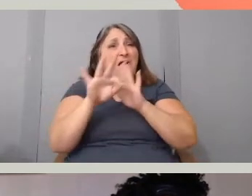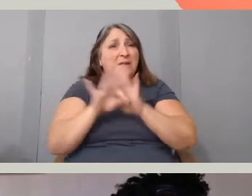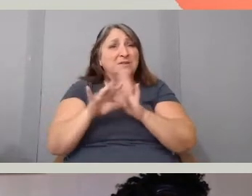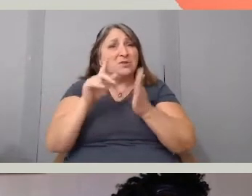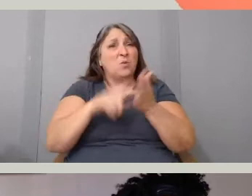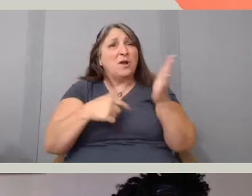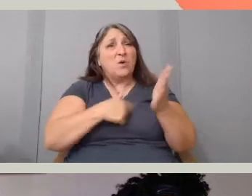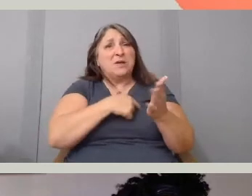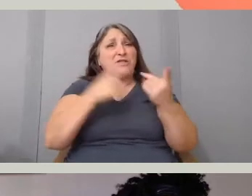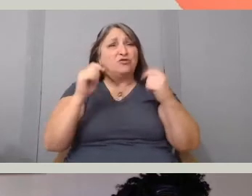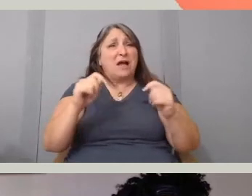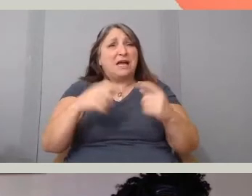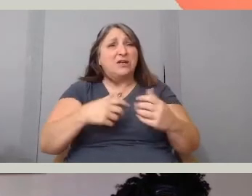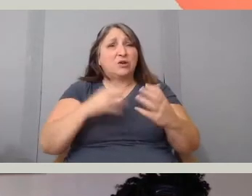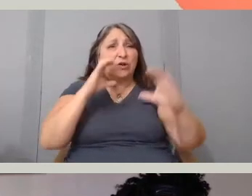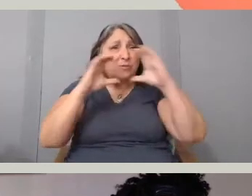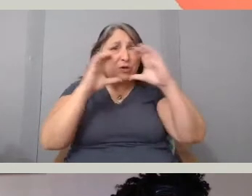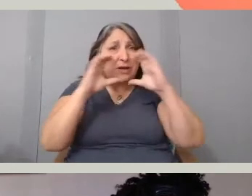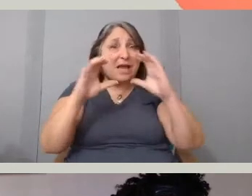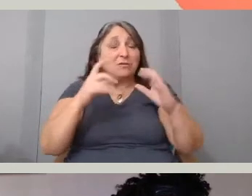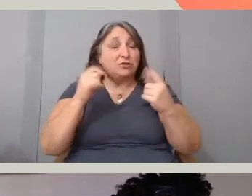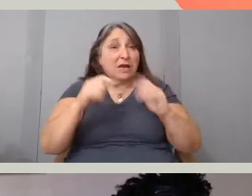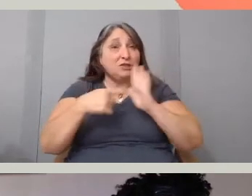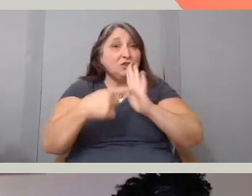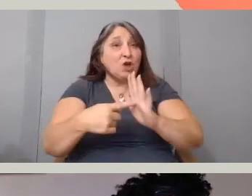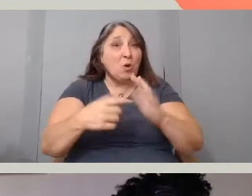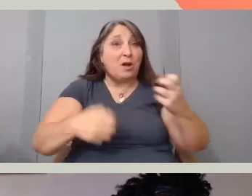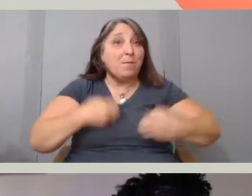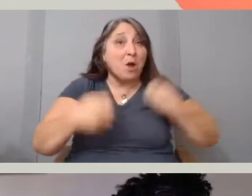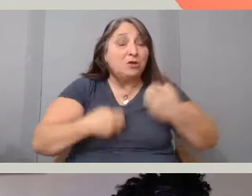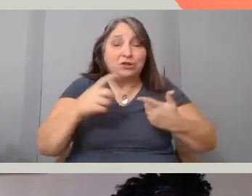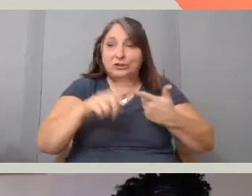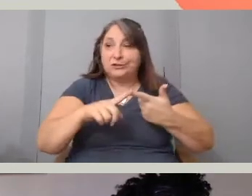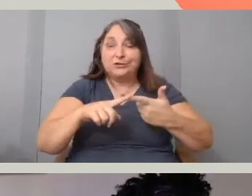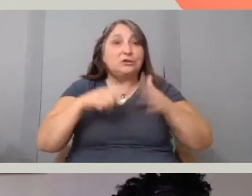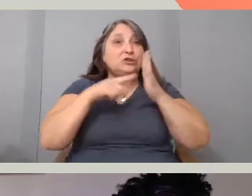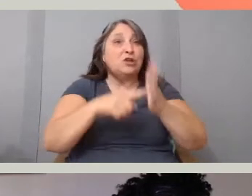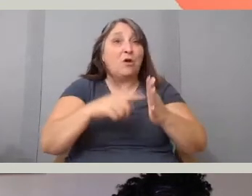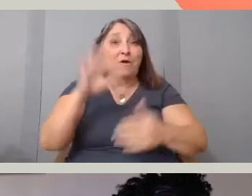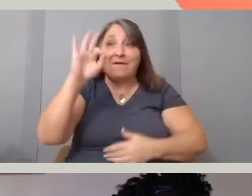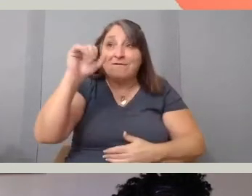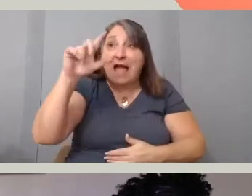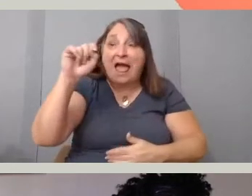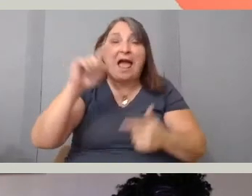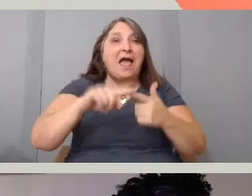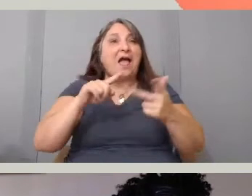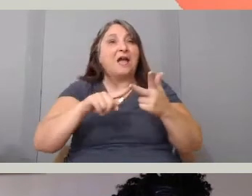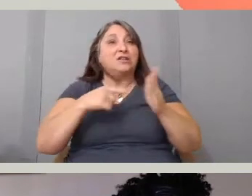Are we trying to communicate an emotion? Are we trying to communicate a fact? Are we trying to communicate a larger history?